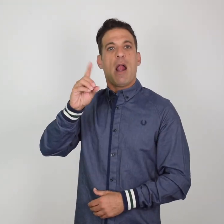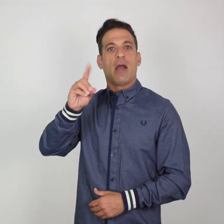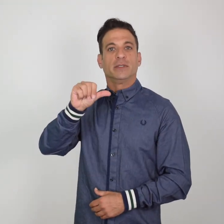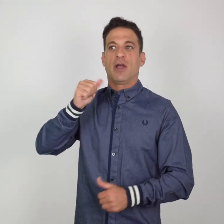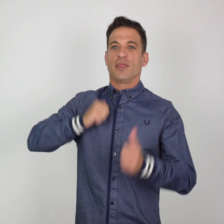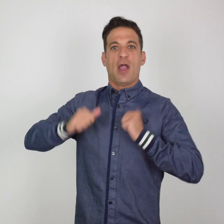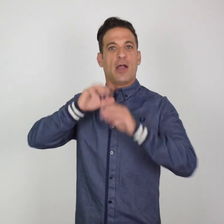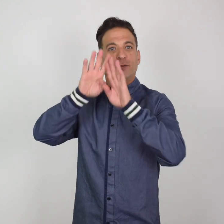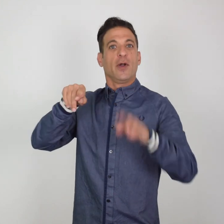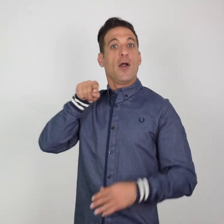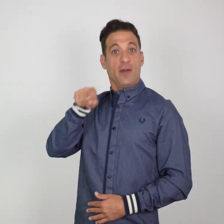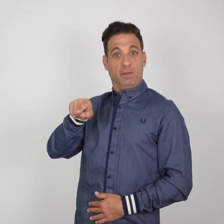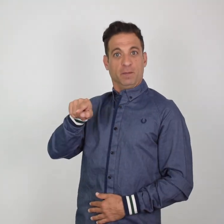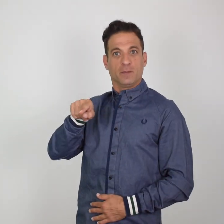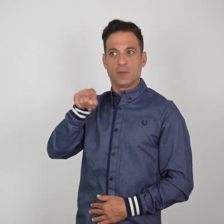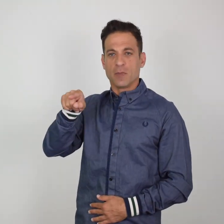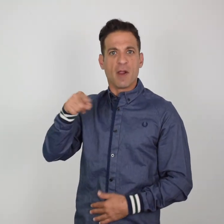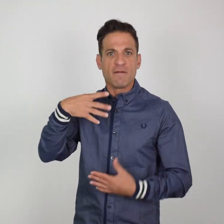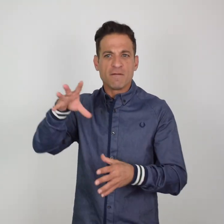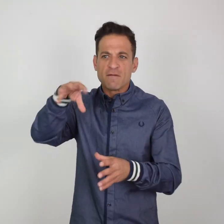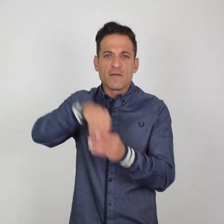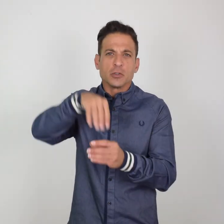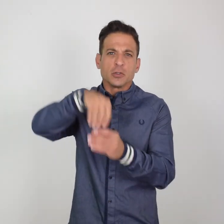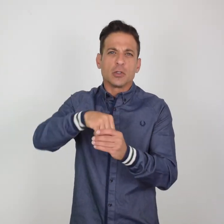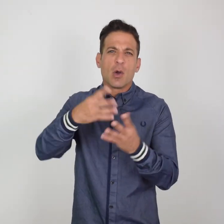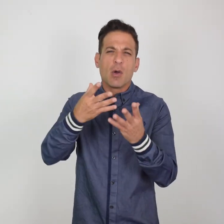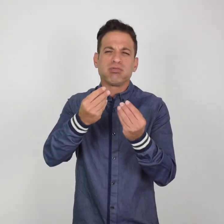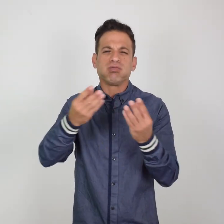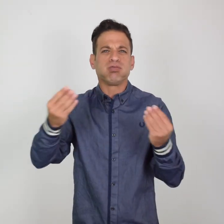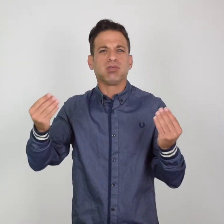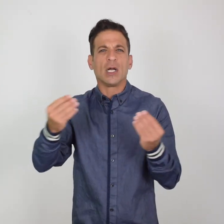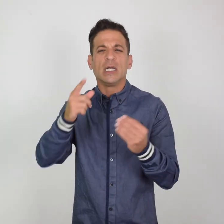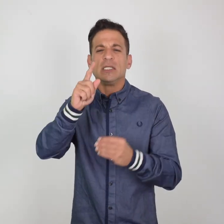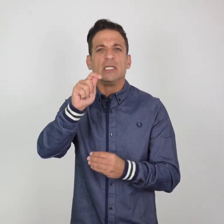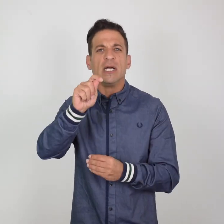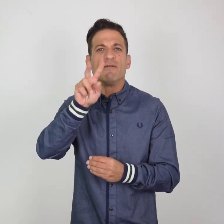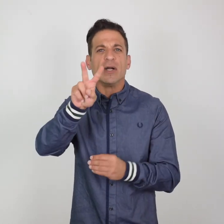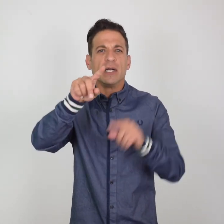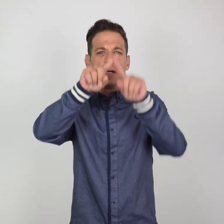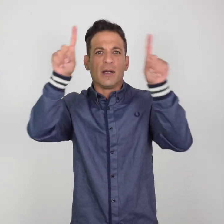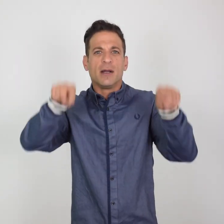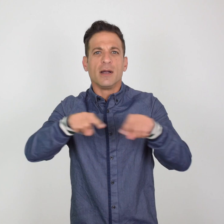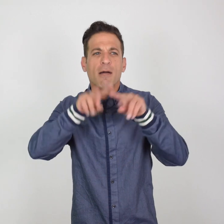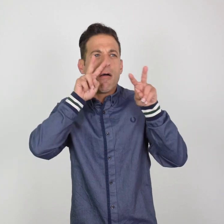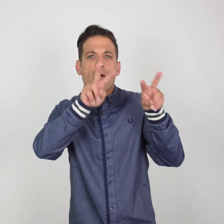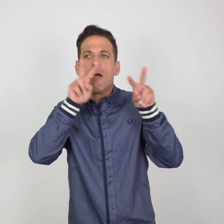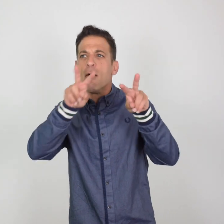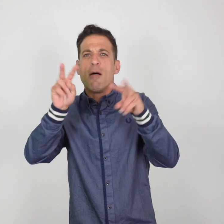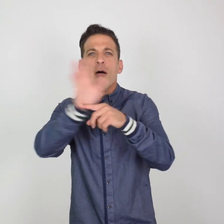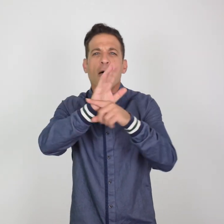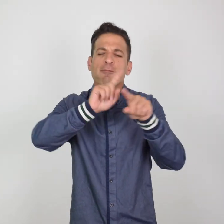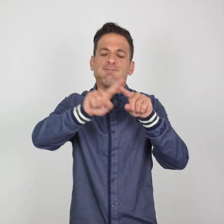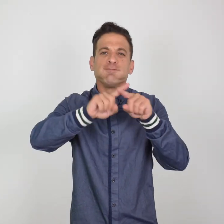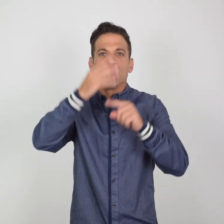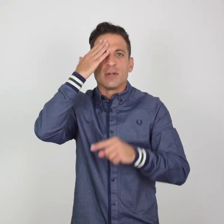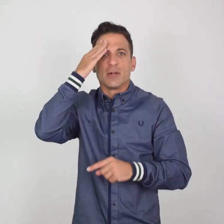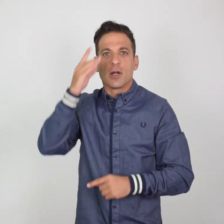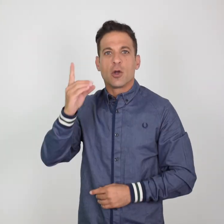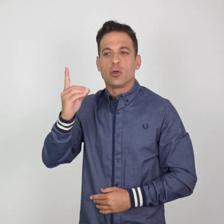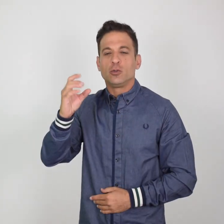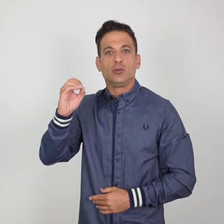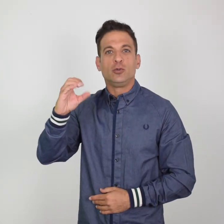been involved in multiple well-known TV series such as Doctor Who